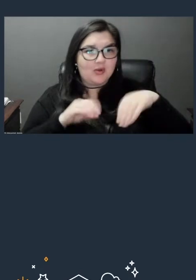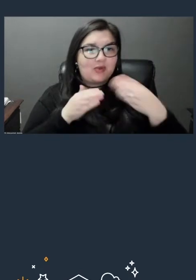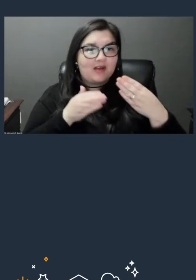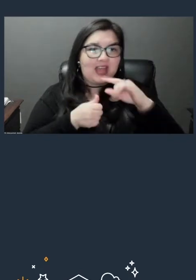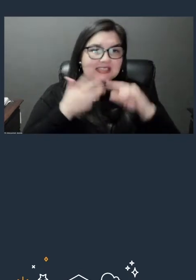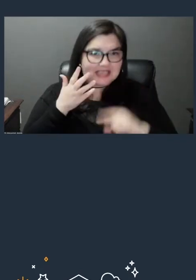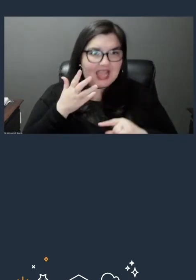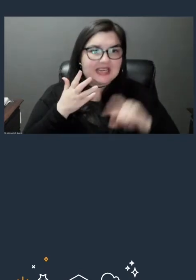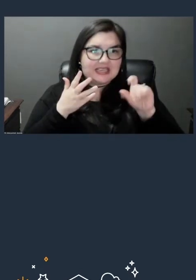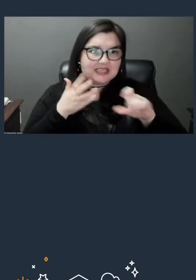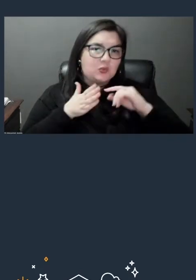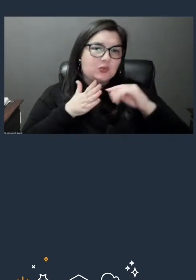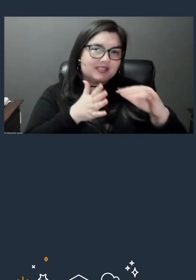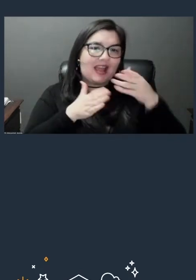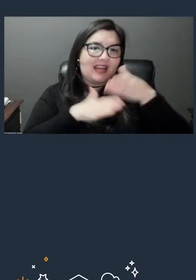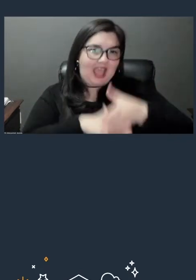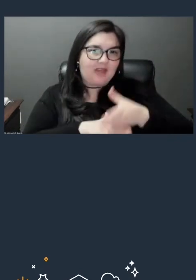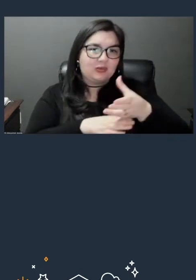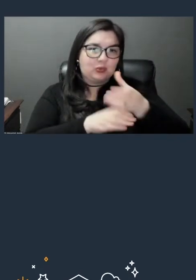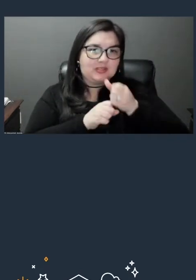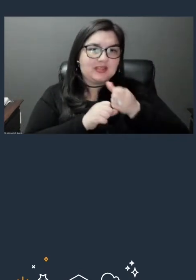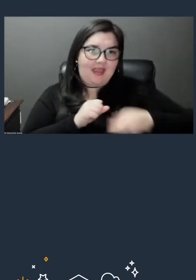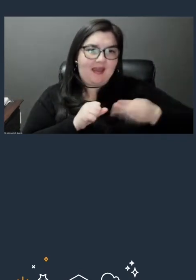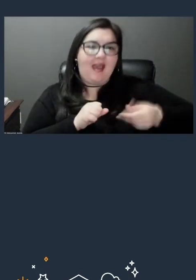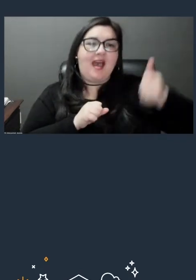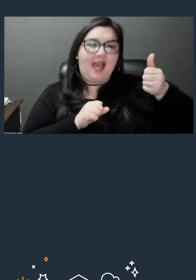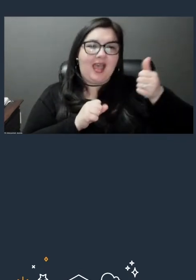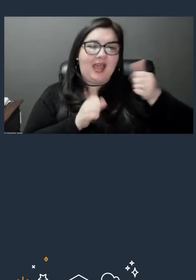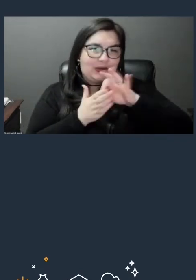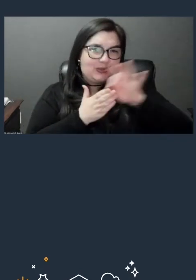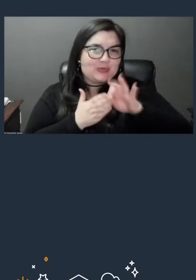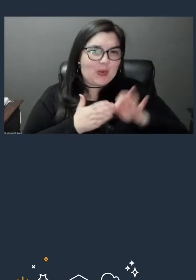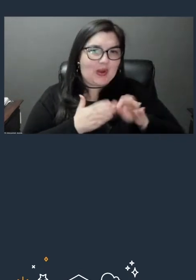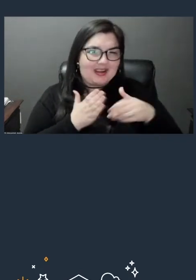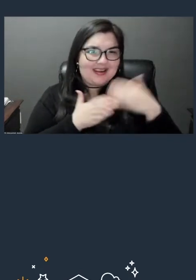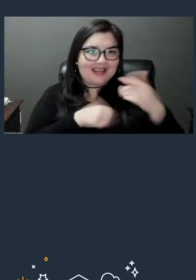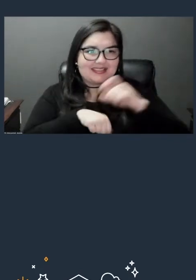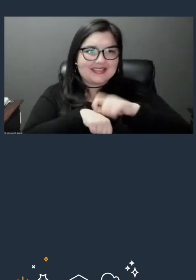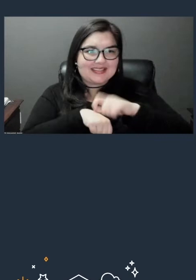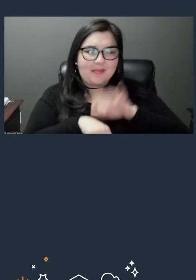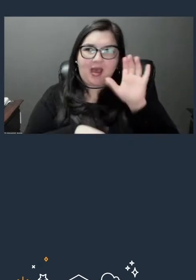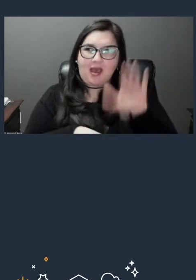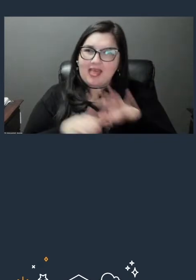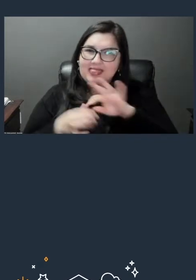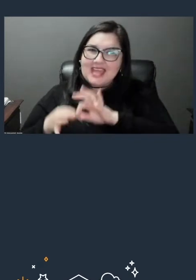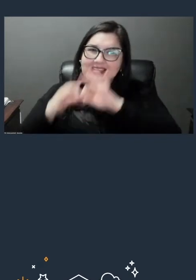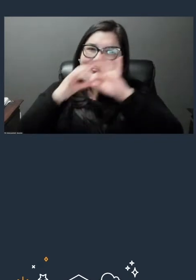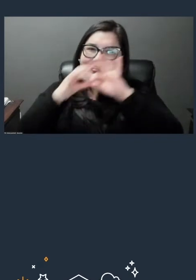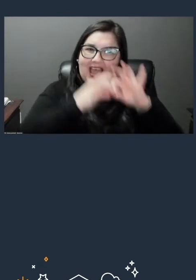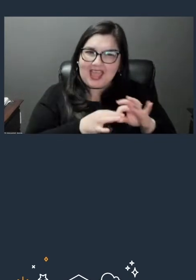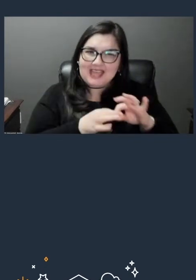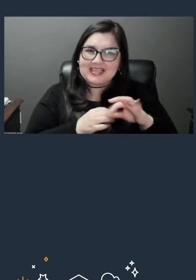in order to get a higher mark on your next assessment attempt. This actually ties into something I hear from our customers a lot.